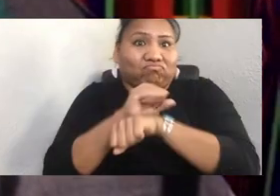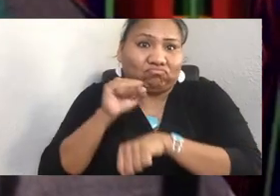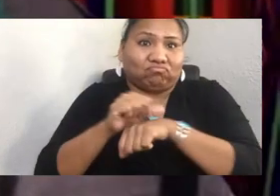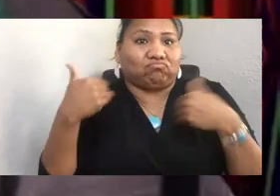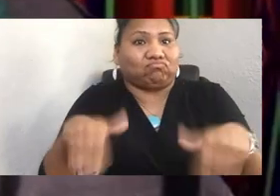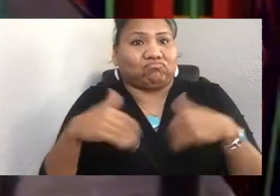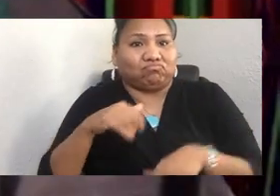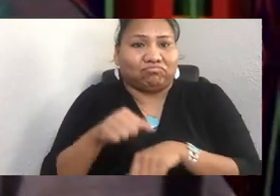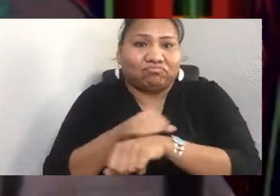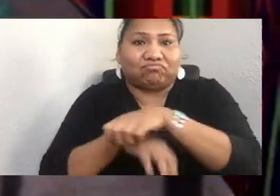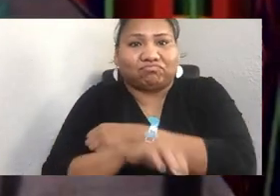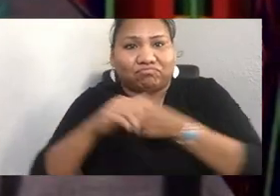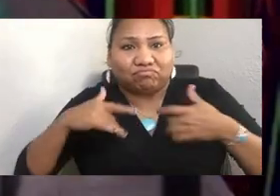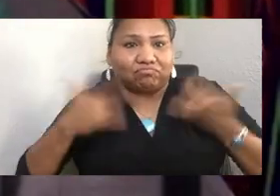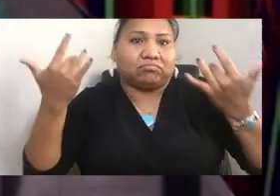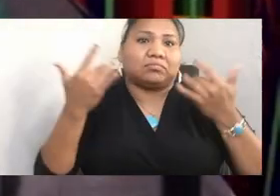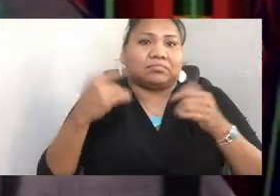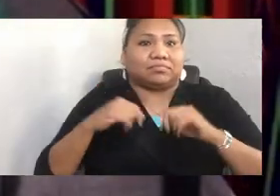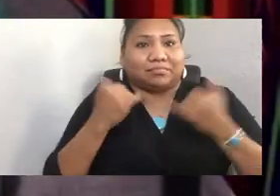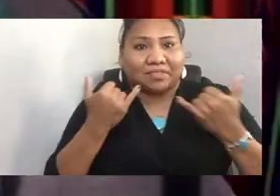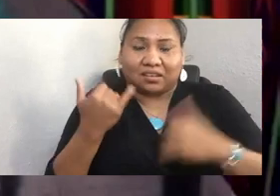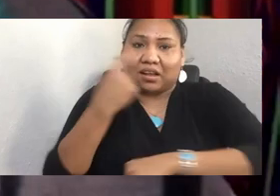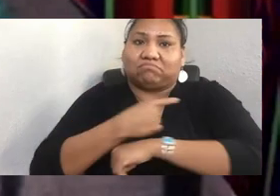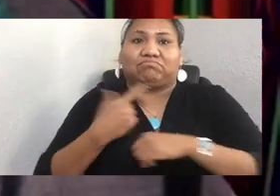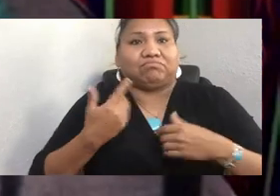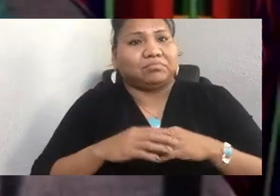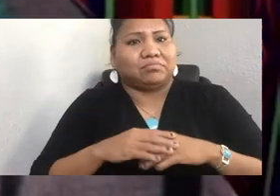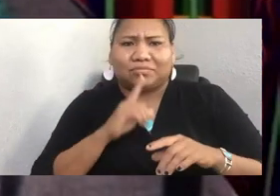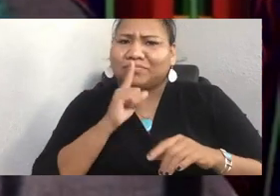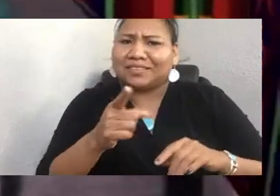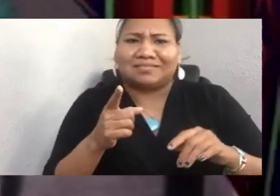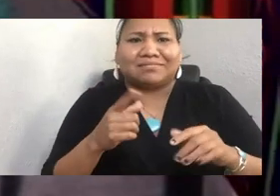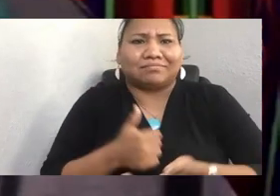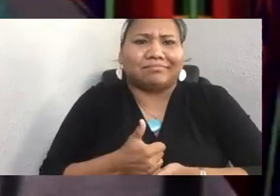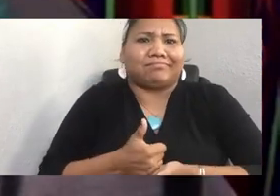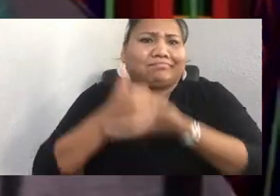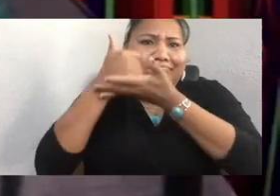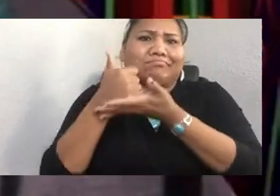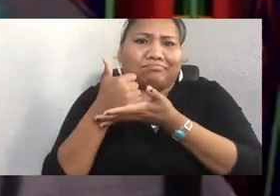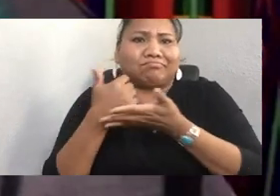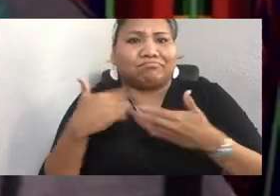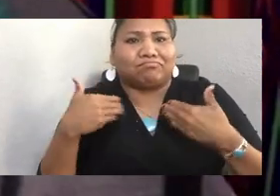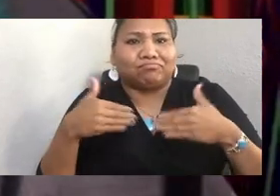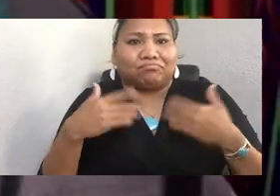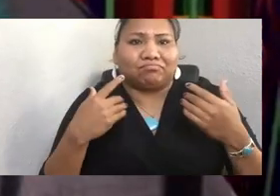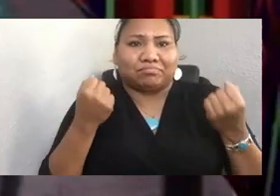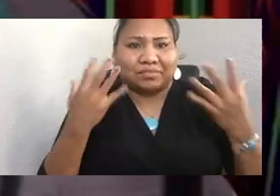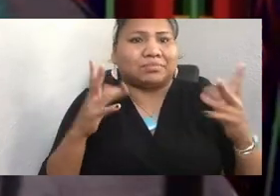when we have more people come together for this common vision. And so there was an initial group,